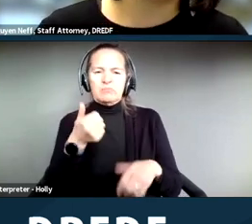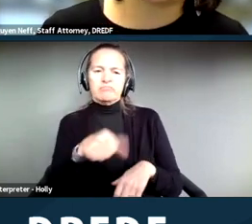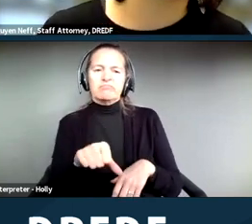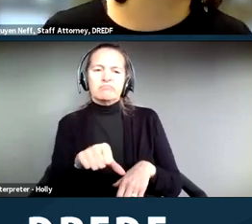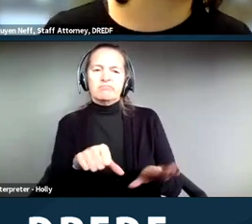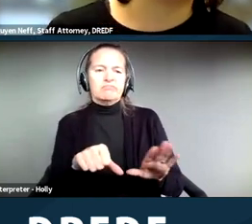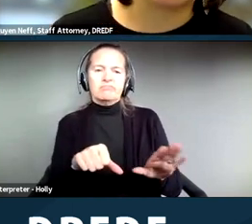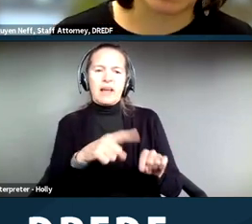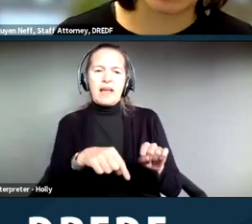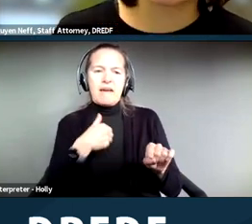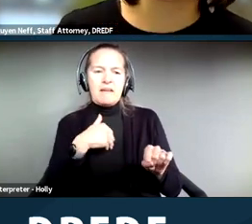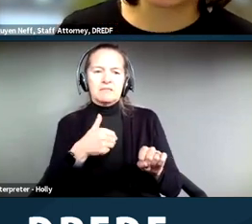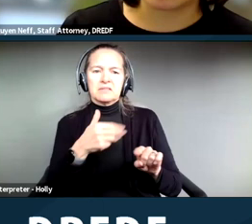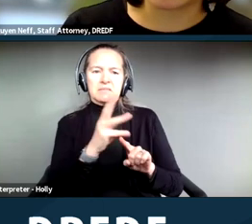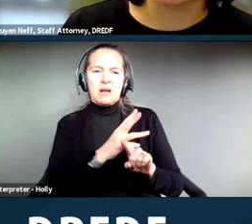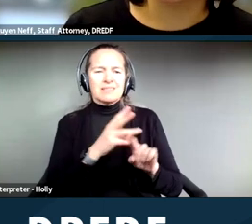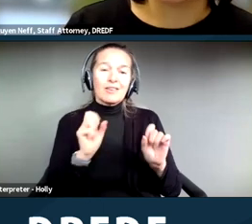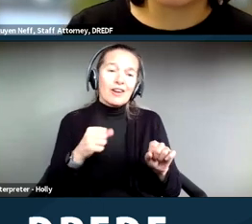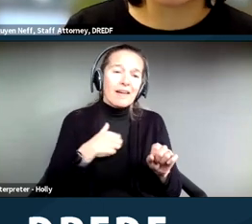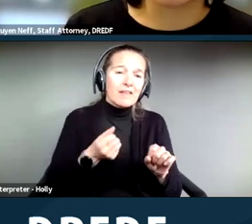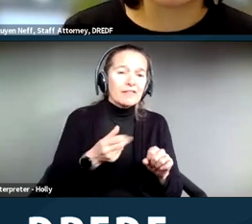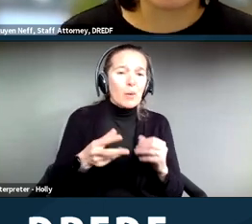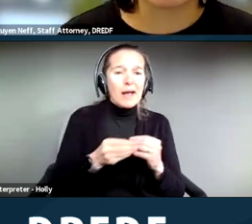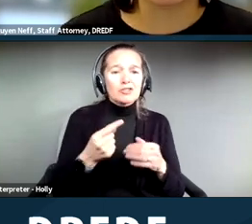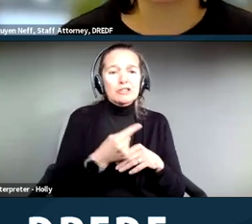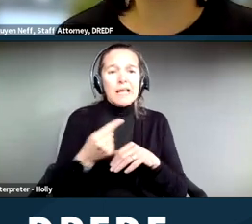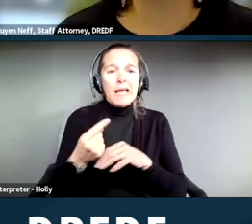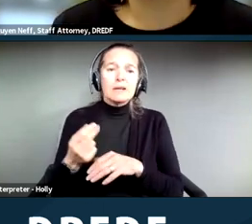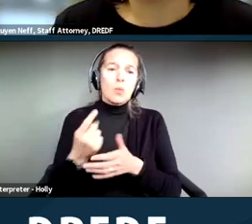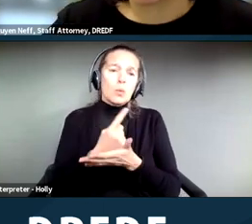Whereas maybe a few extra days or a week would be considered reasonable.